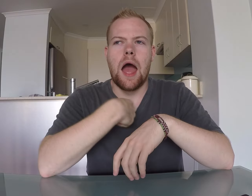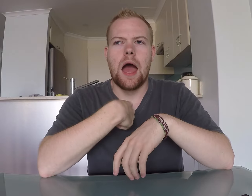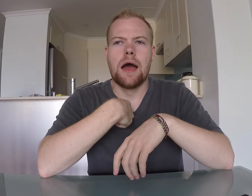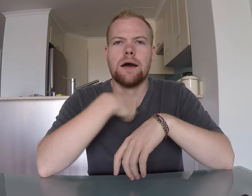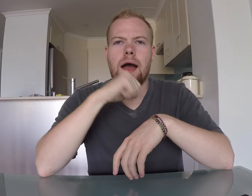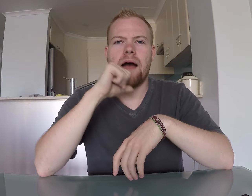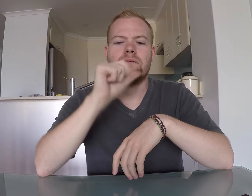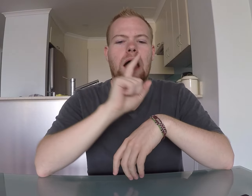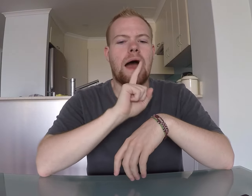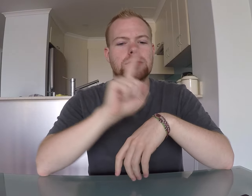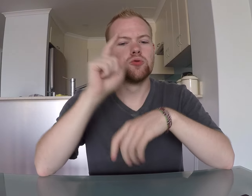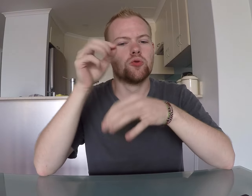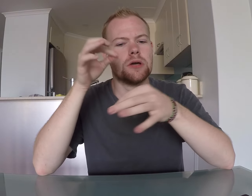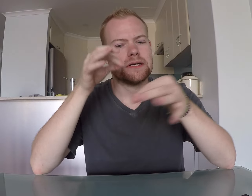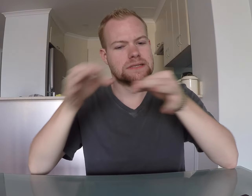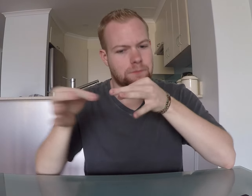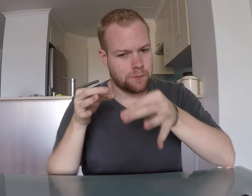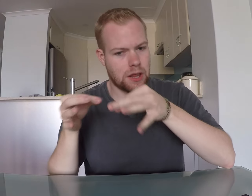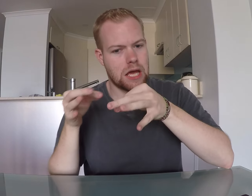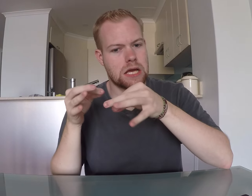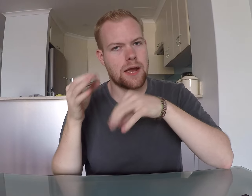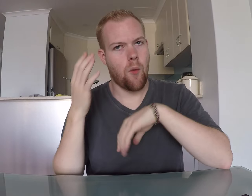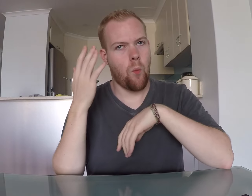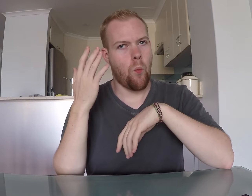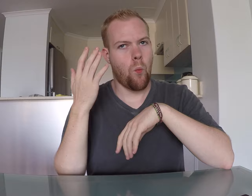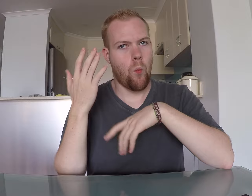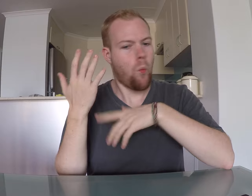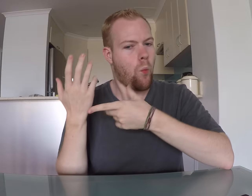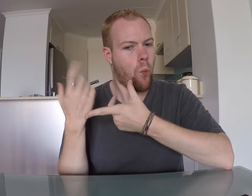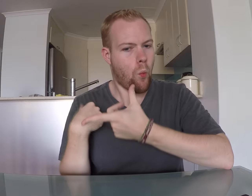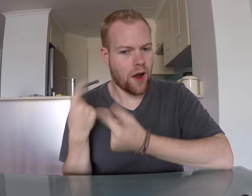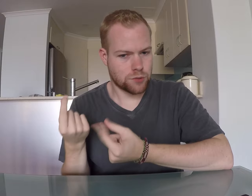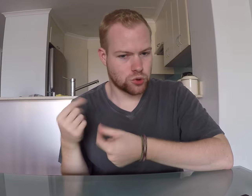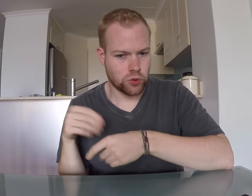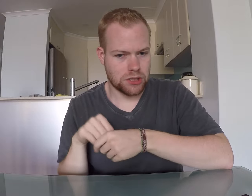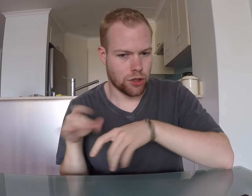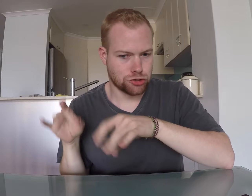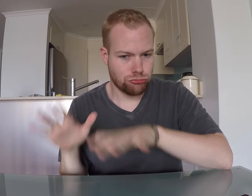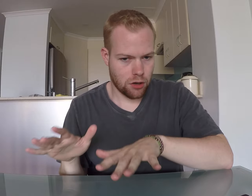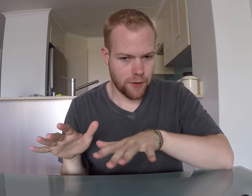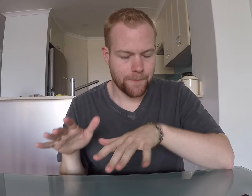I have not actually explained what I'm doing in Australia.